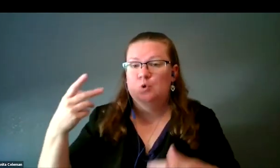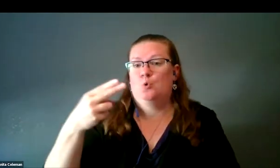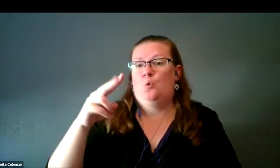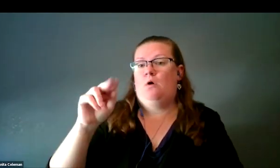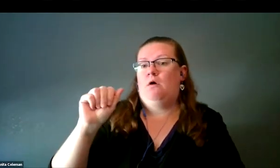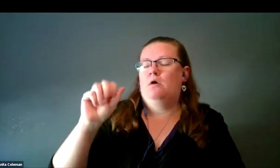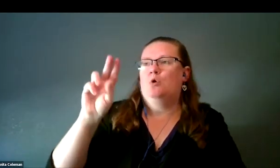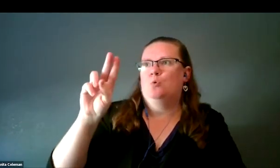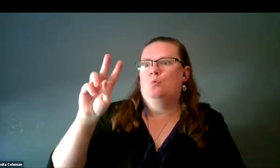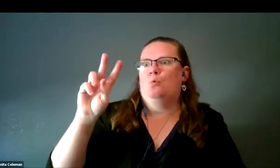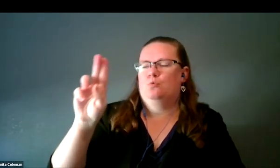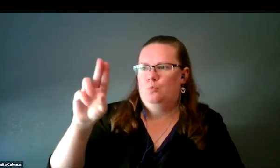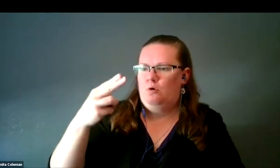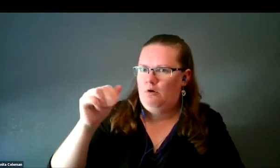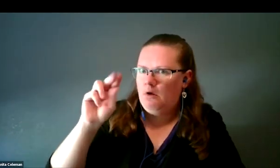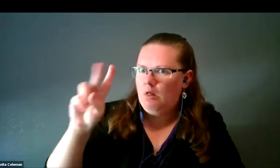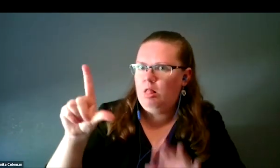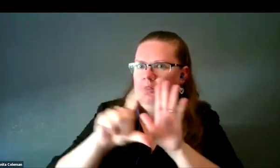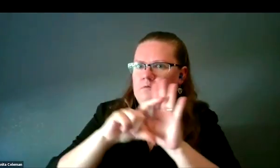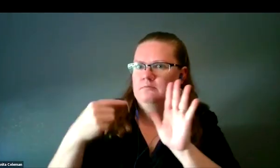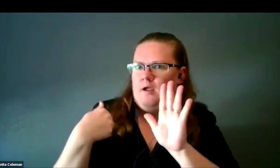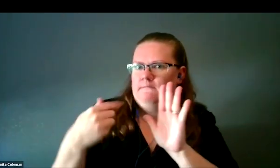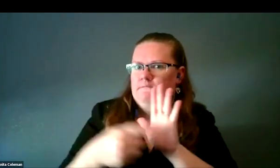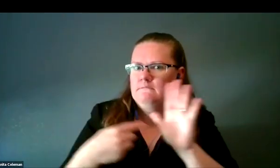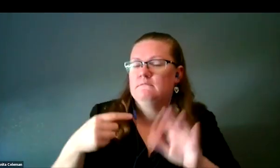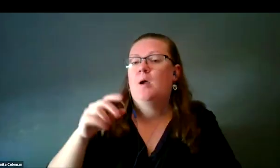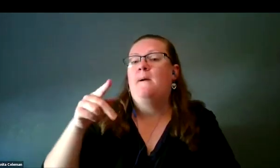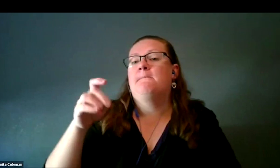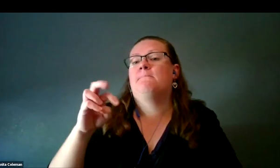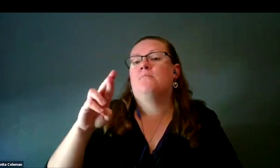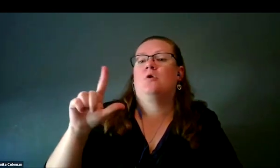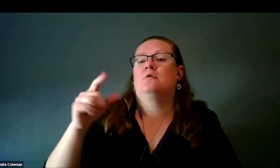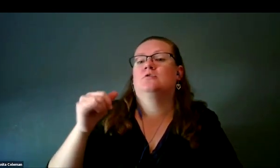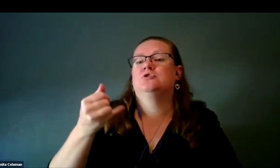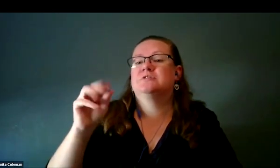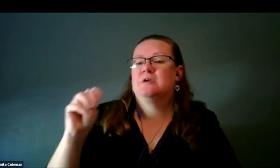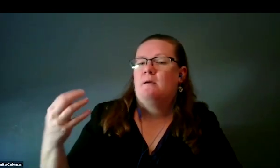we had Pearl Jam put it on the front of their album, there are people who have made quilts,